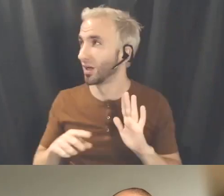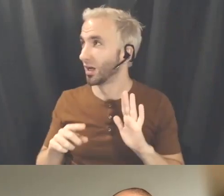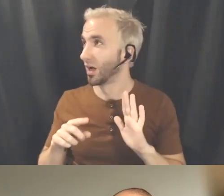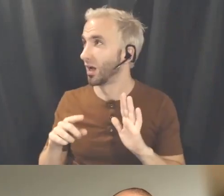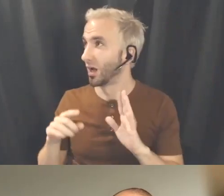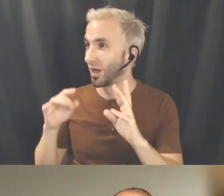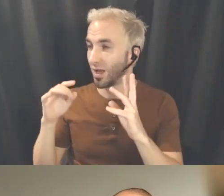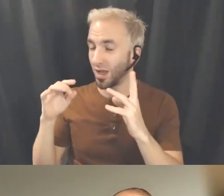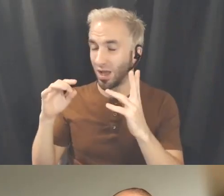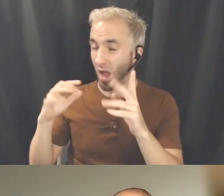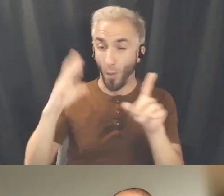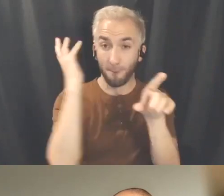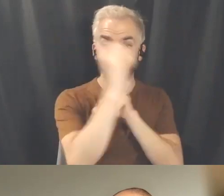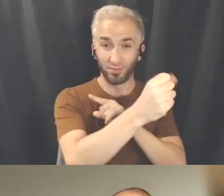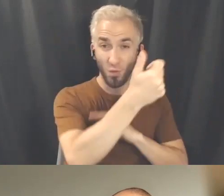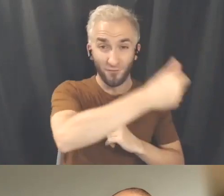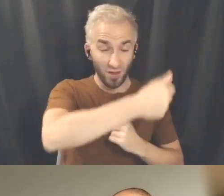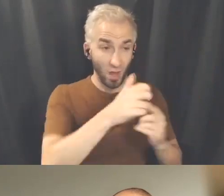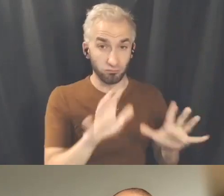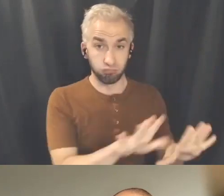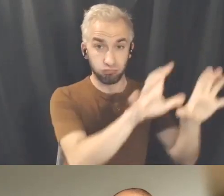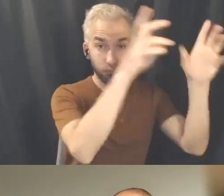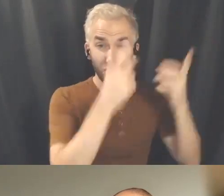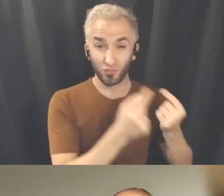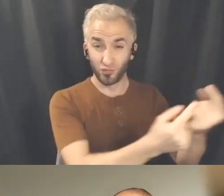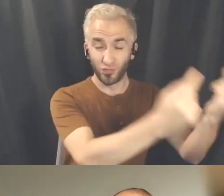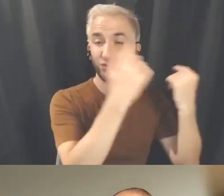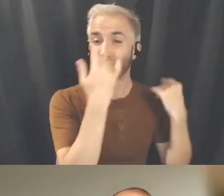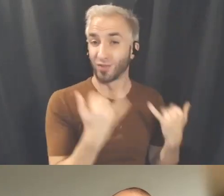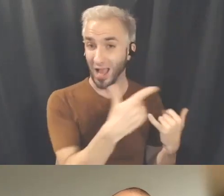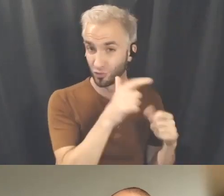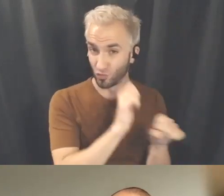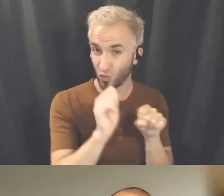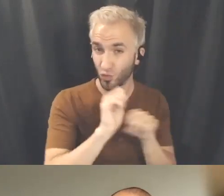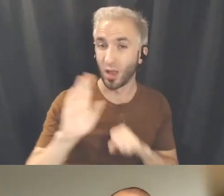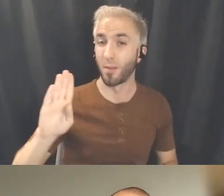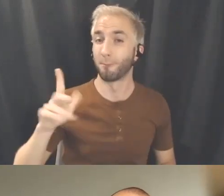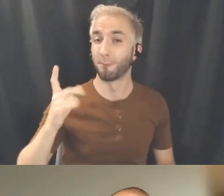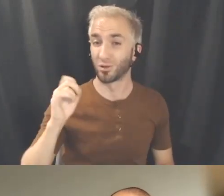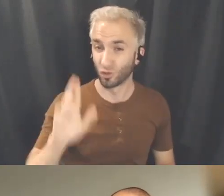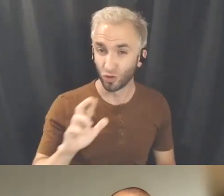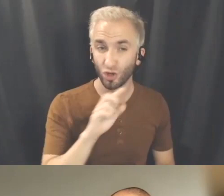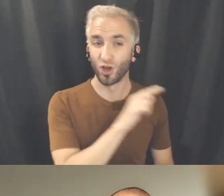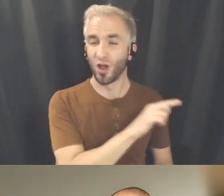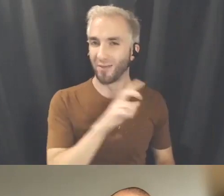amazing projects and now she's working on Blender and Tilt Brush and doing like VR stuff right now too.